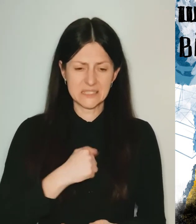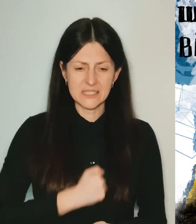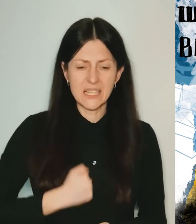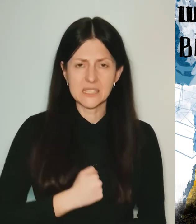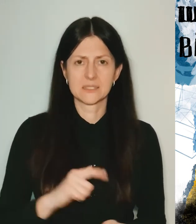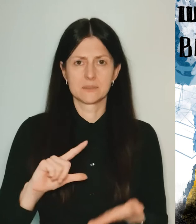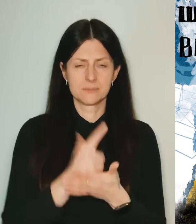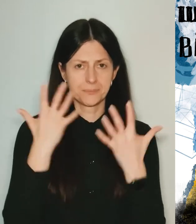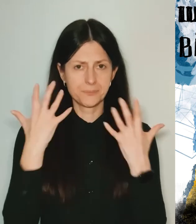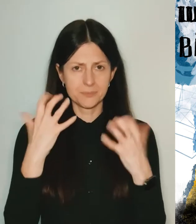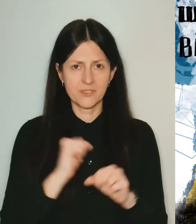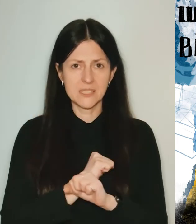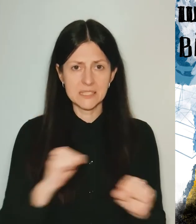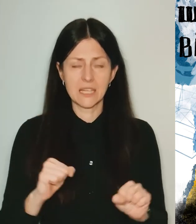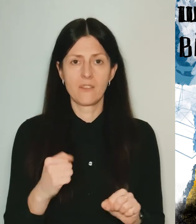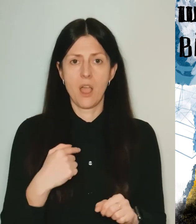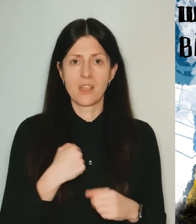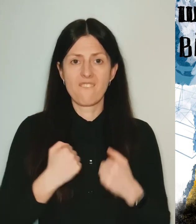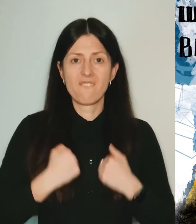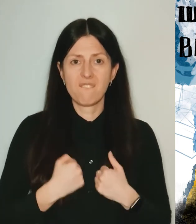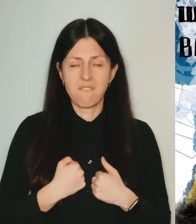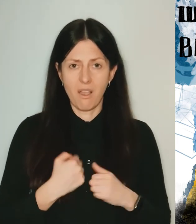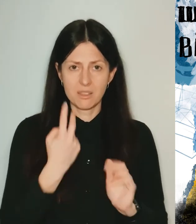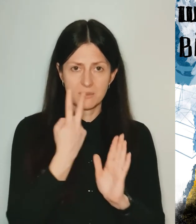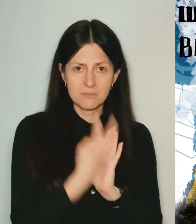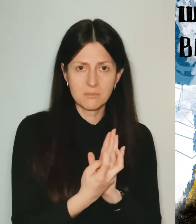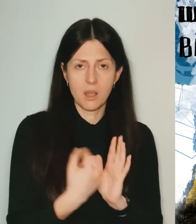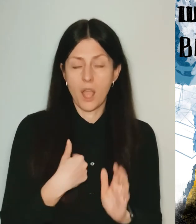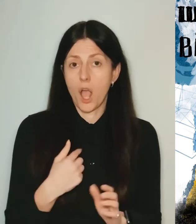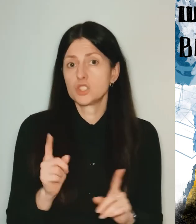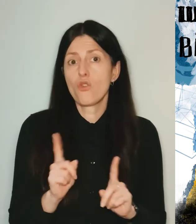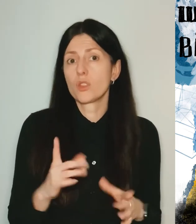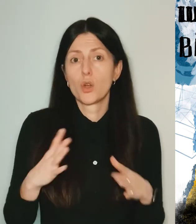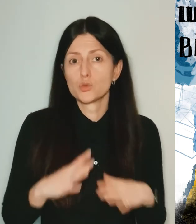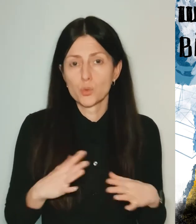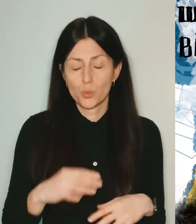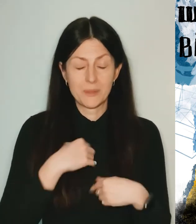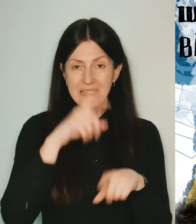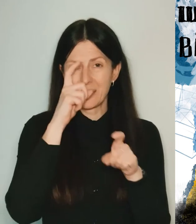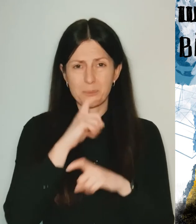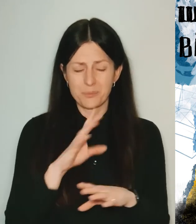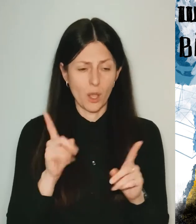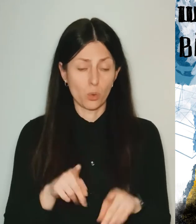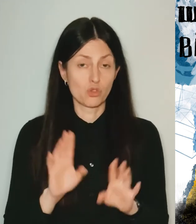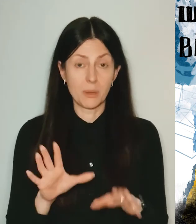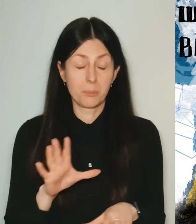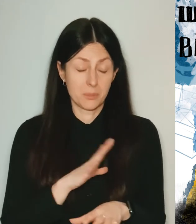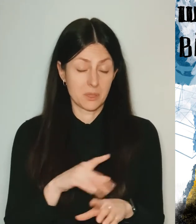Here on, there is one more explosion. I sit in the bath and I can’t really understand the whole thing. That is what the morning was like.